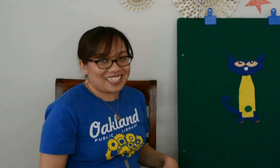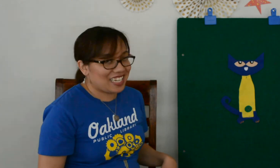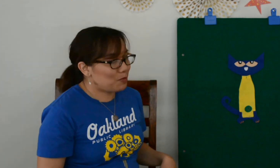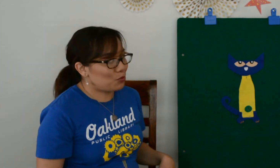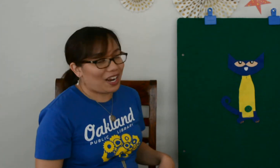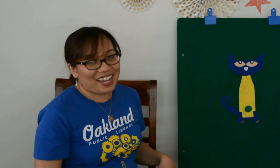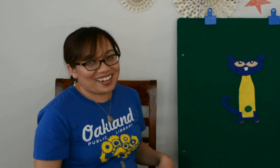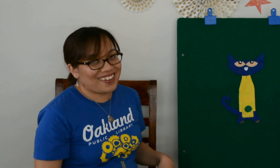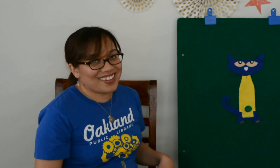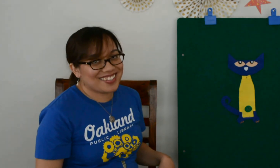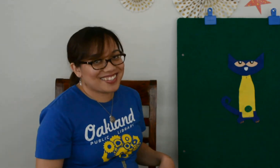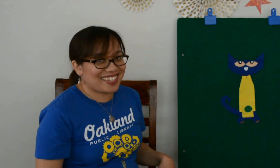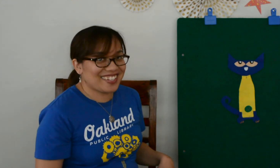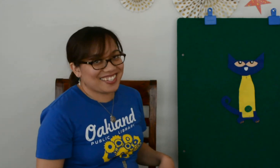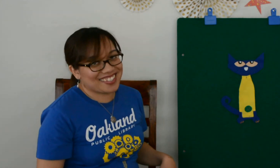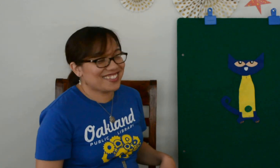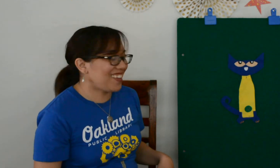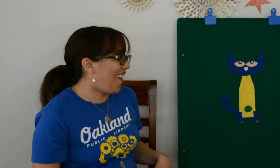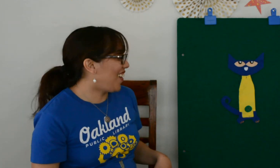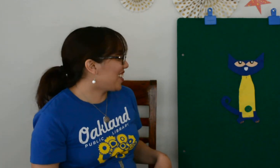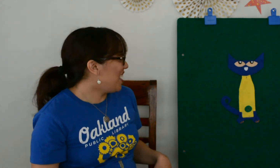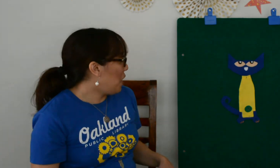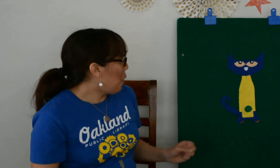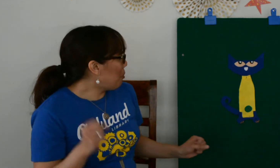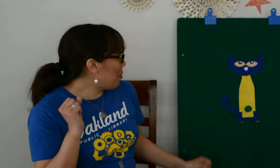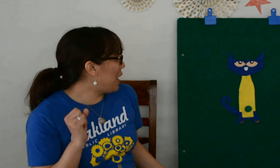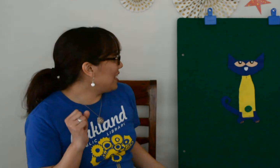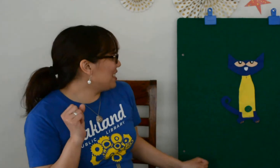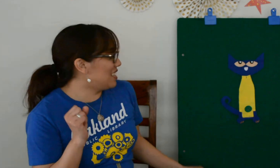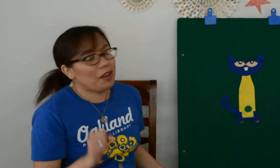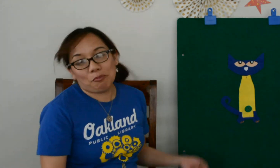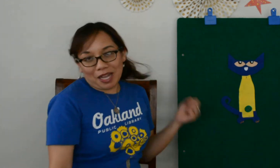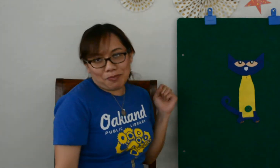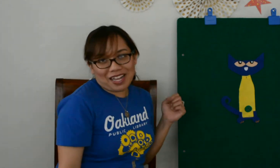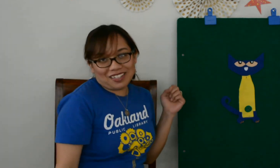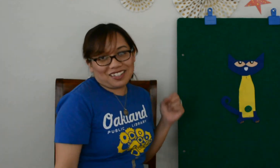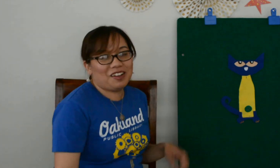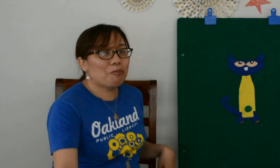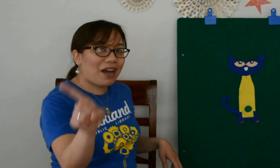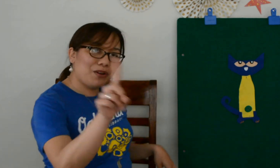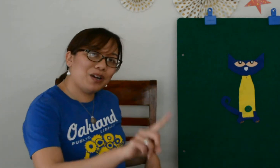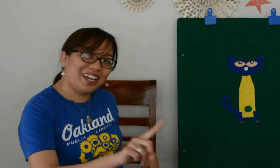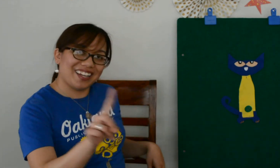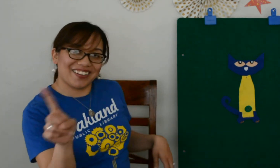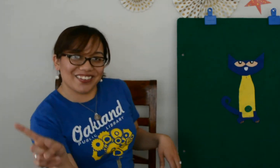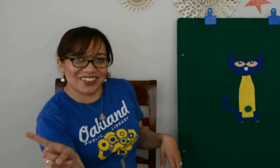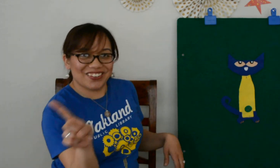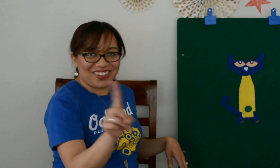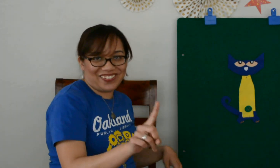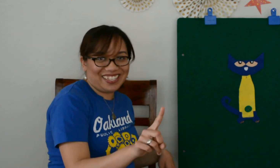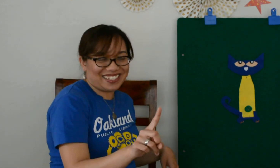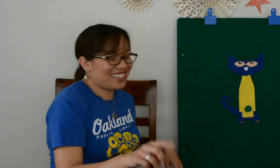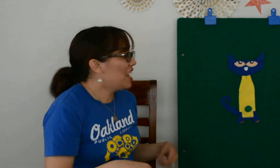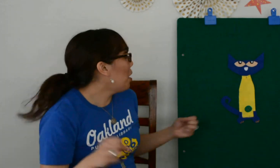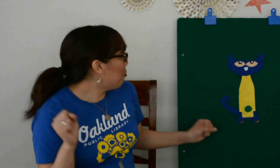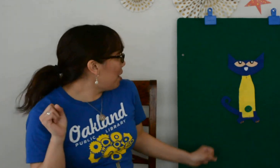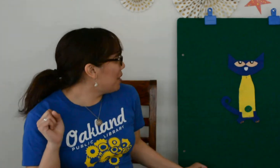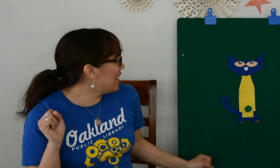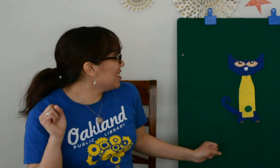He kept right on singing his song. “My button, my button, my one groovy button.